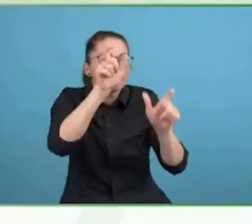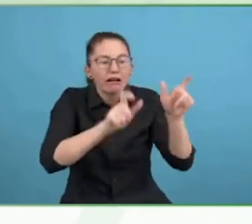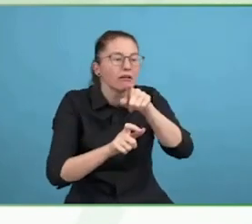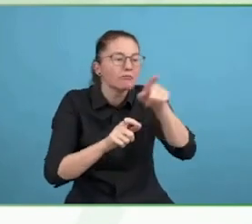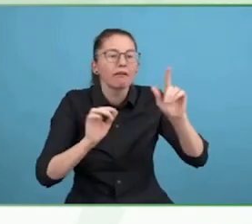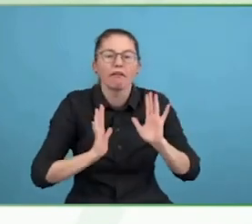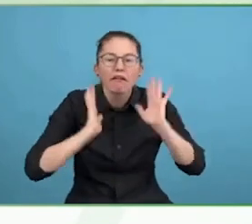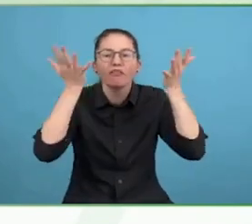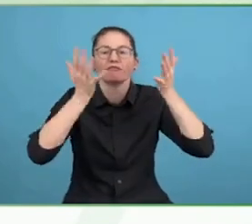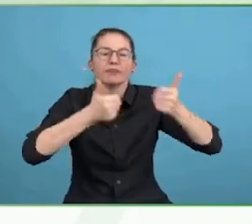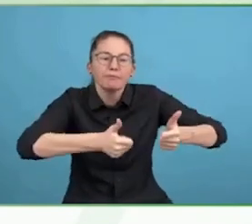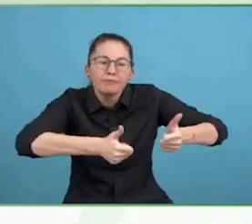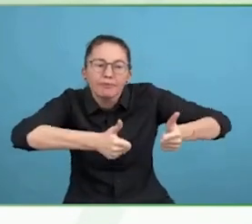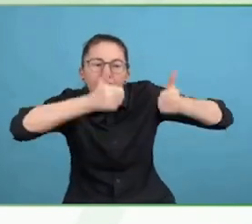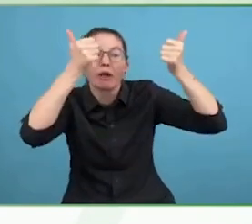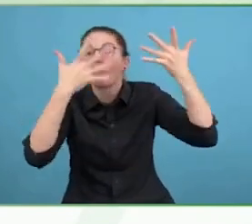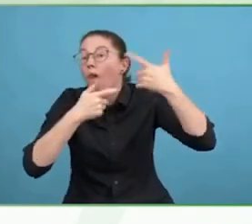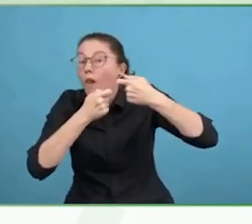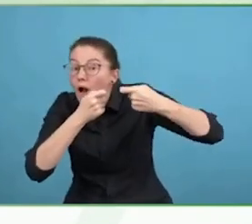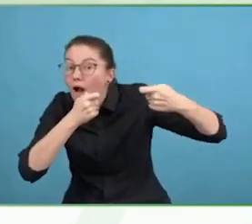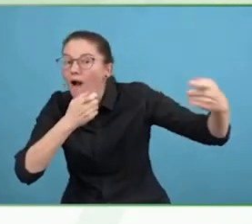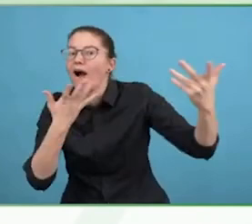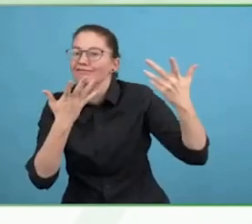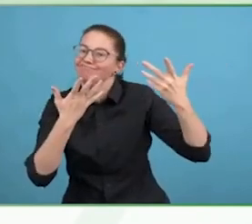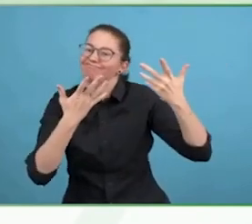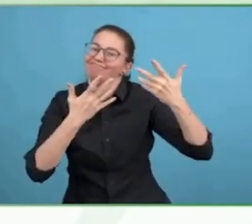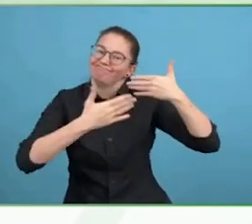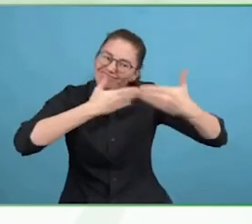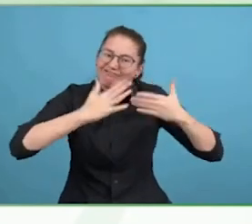It is part of a wider initiative across Sanofi and we have got 5